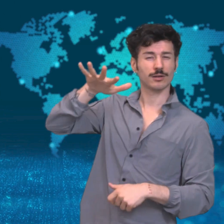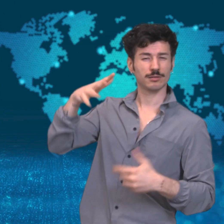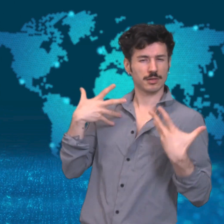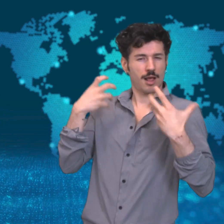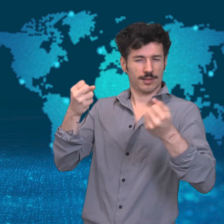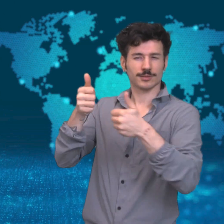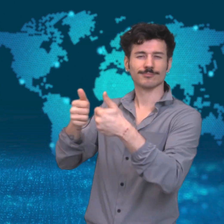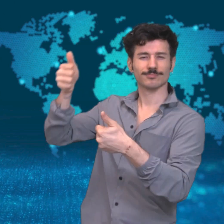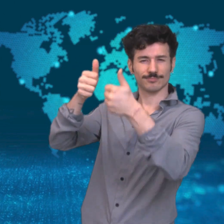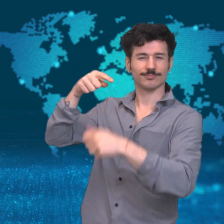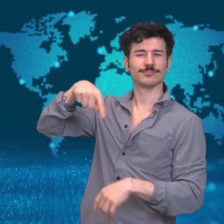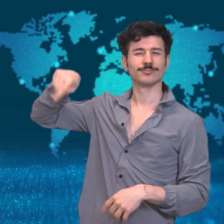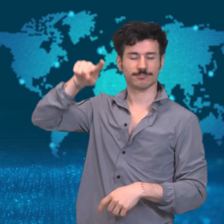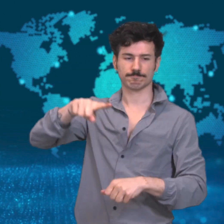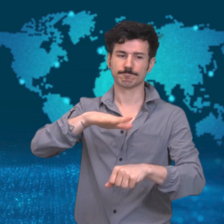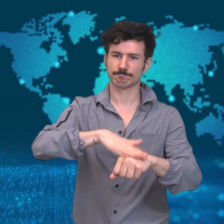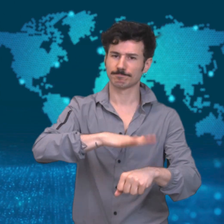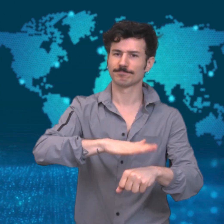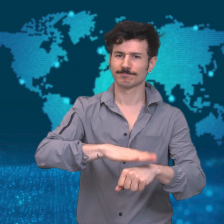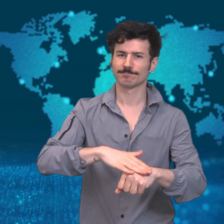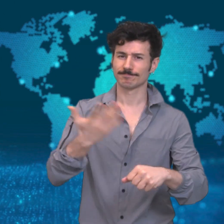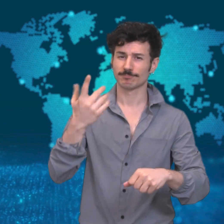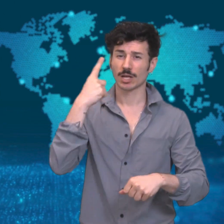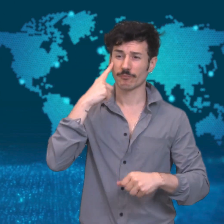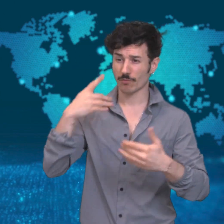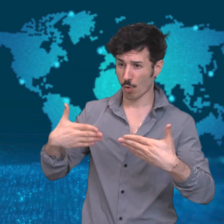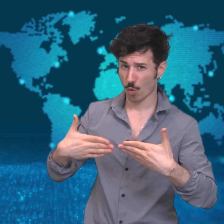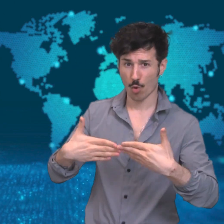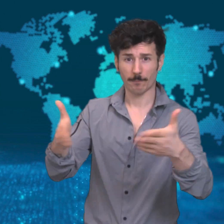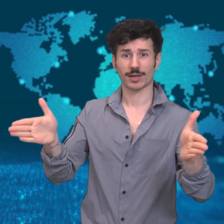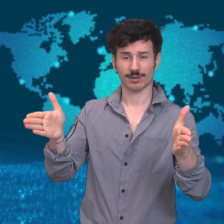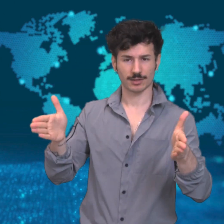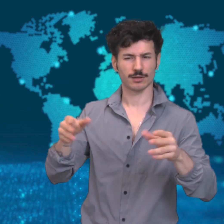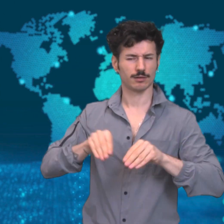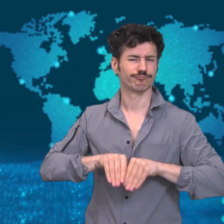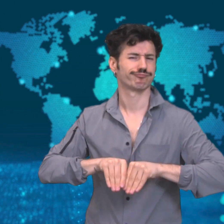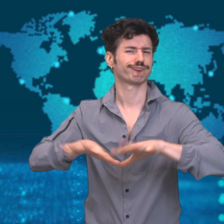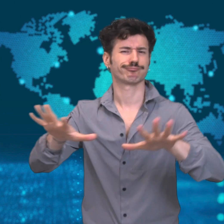reopening the economy, but health experts warn of